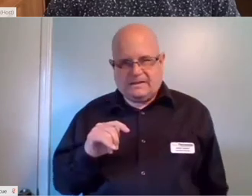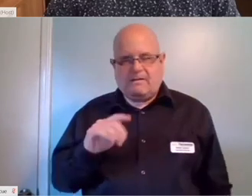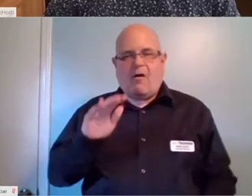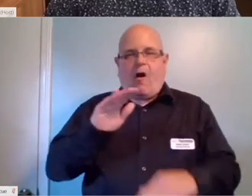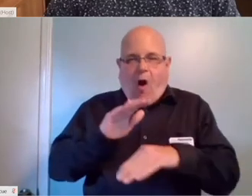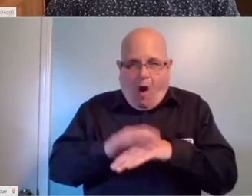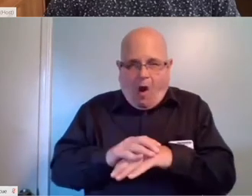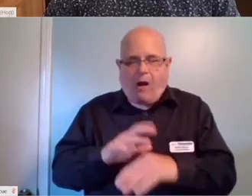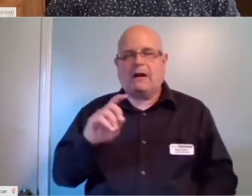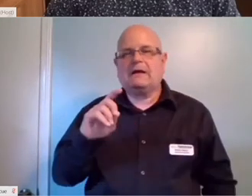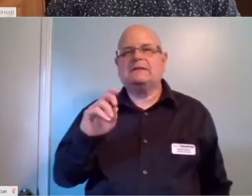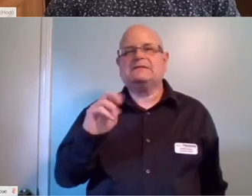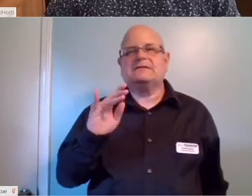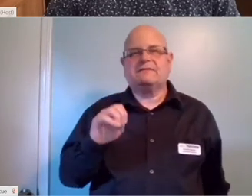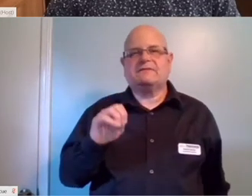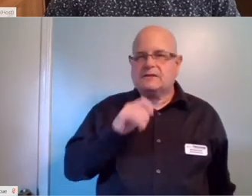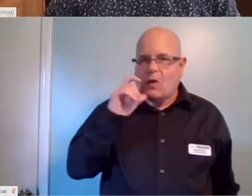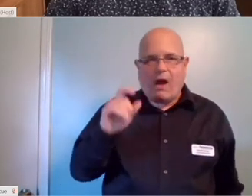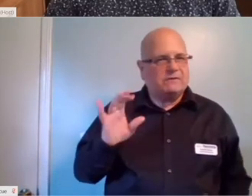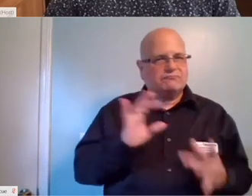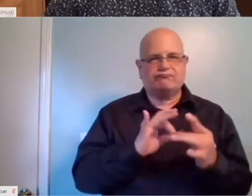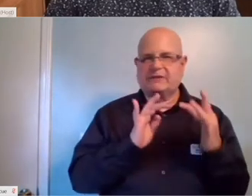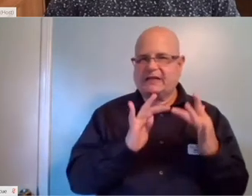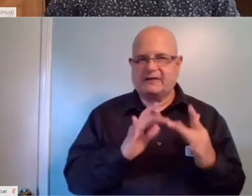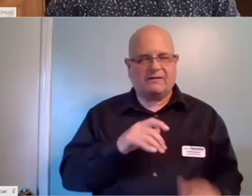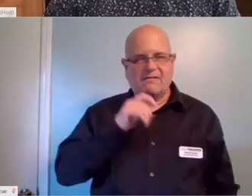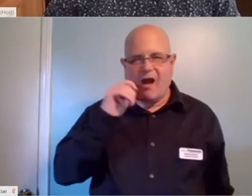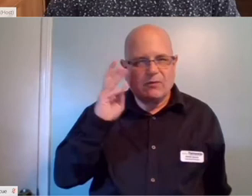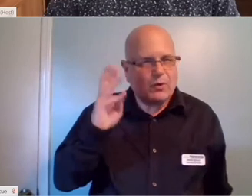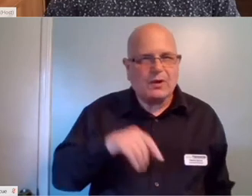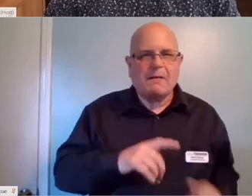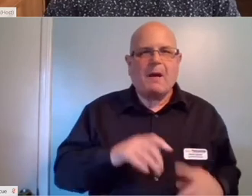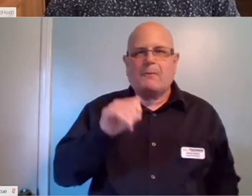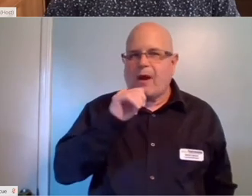It won't have to be Internet connected. You won't have to worry about Internet concerns.